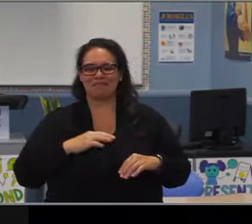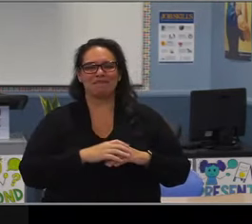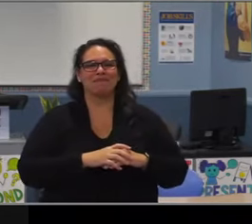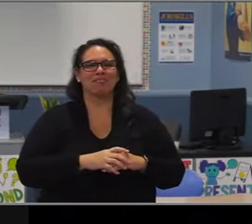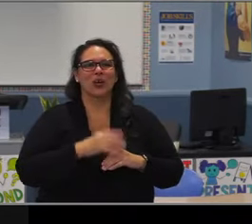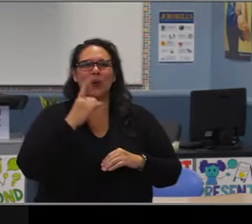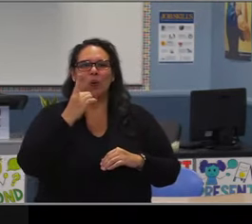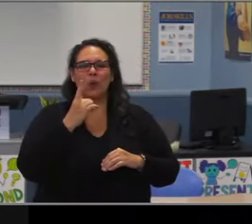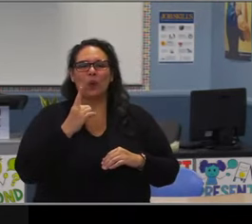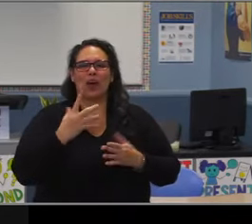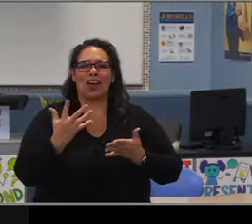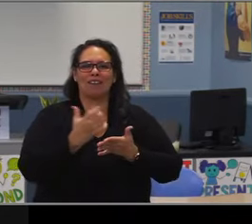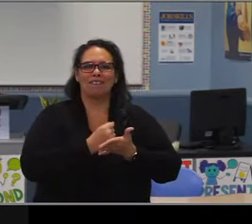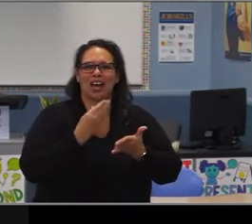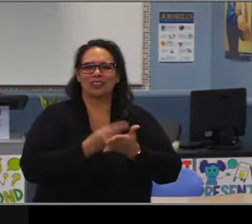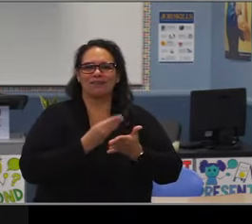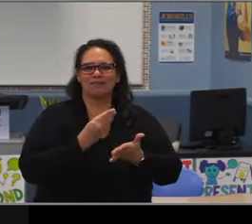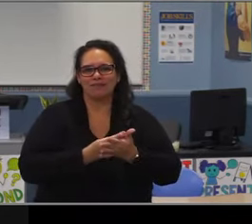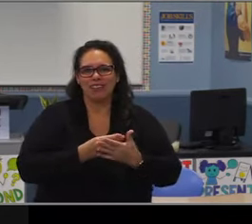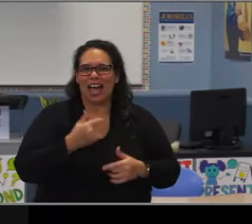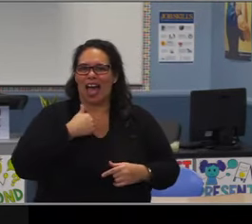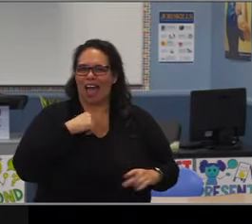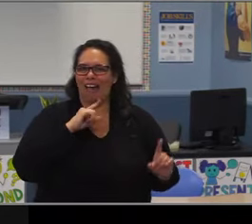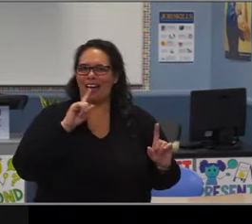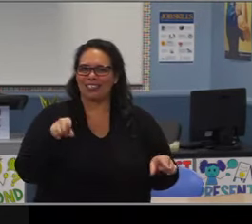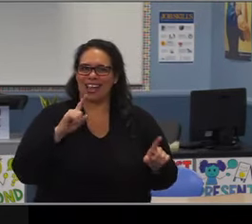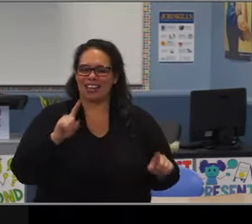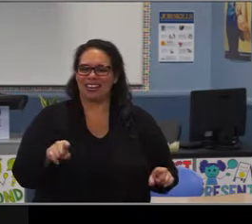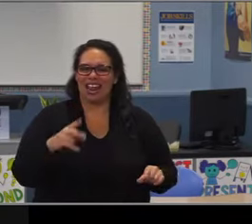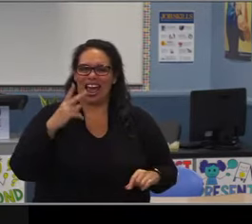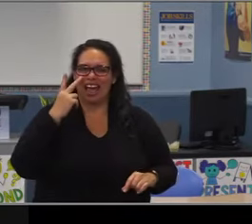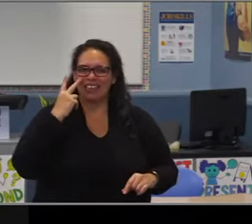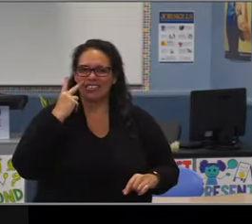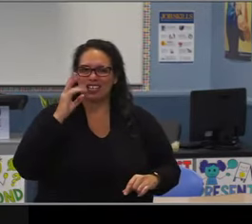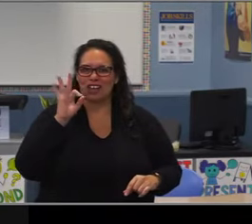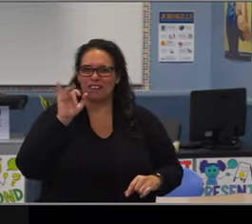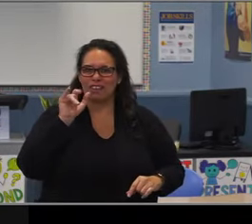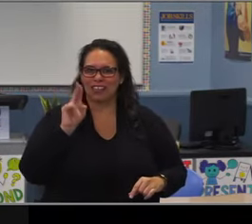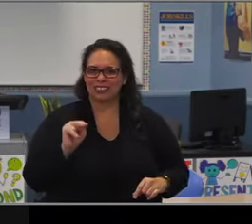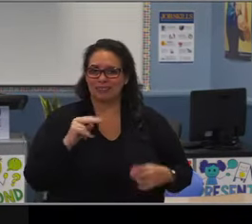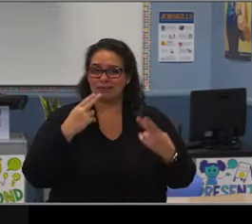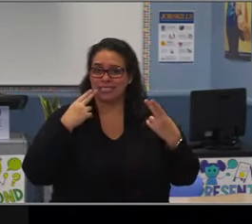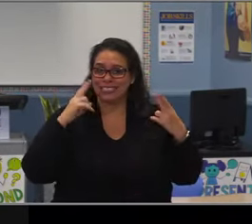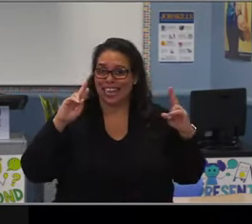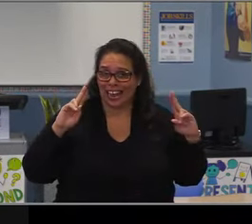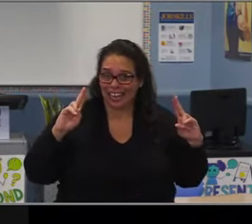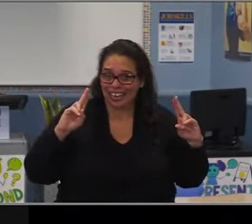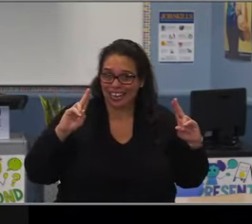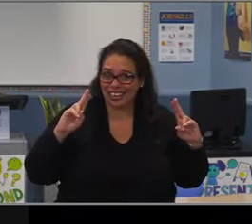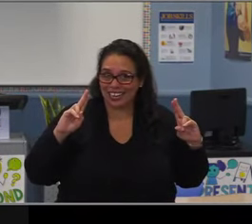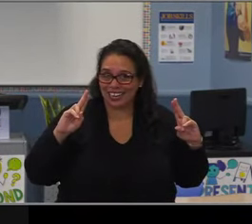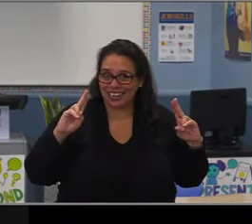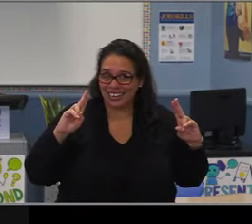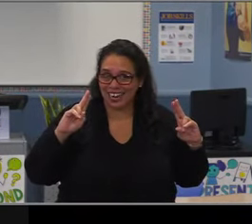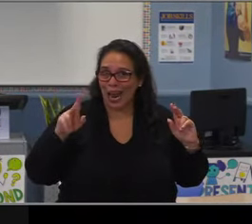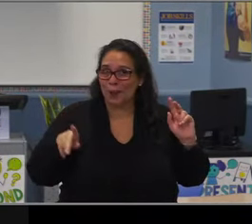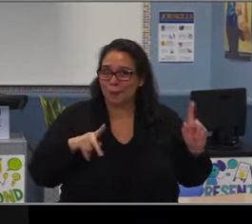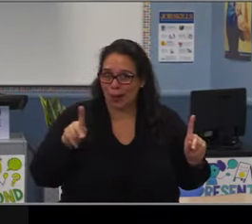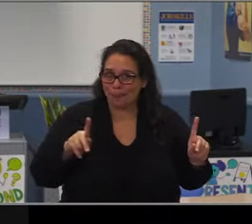you have been in service to everyone for a very long time and in what you do and who you are and how you carry yourself,